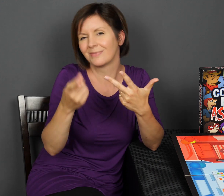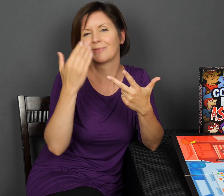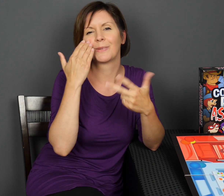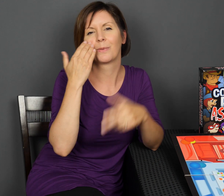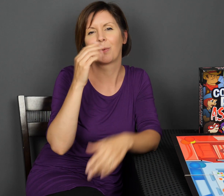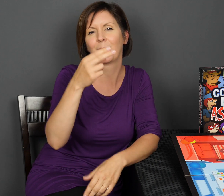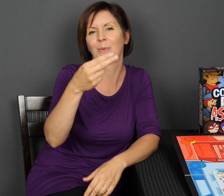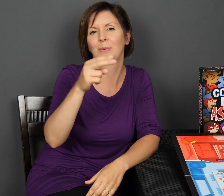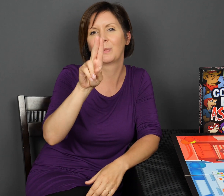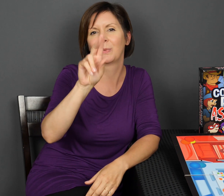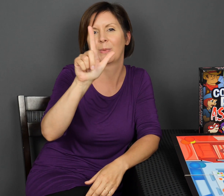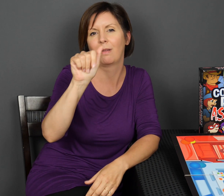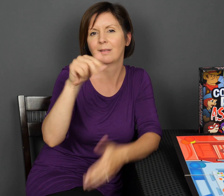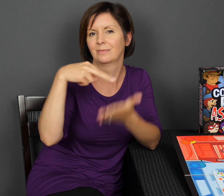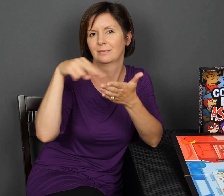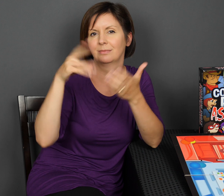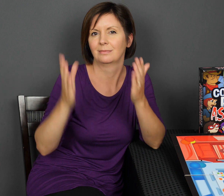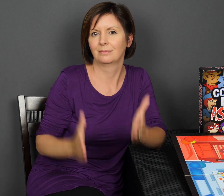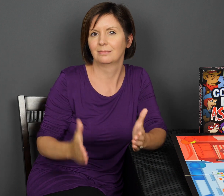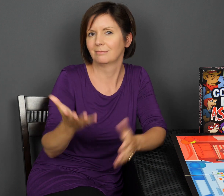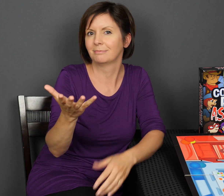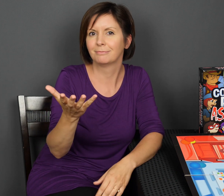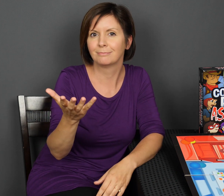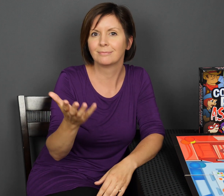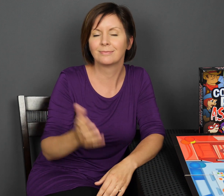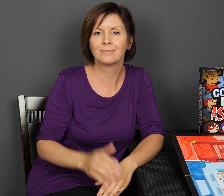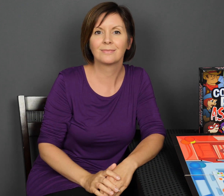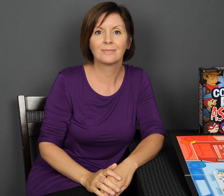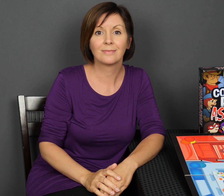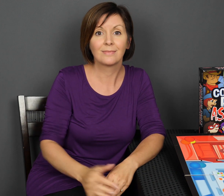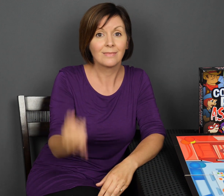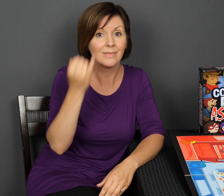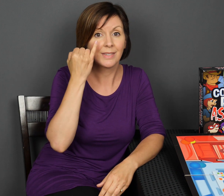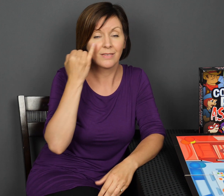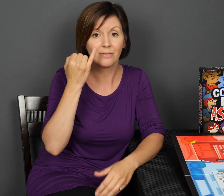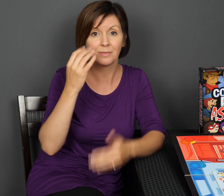Now obviously I’m talking about the hula dancer.